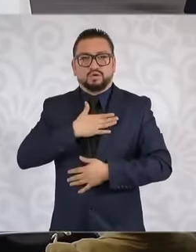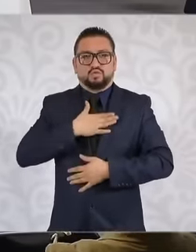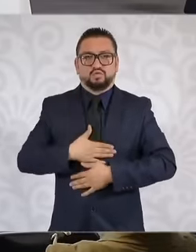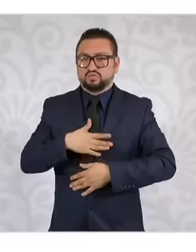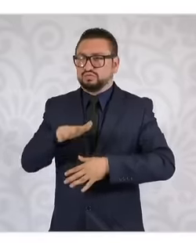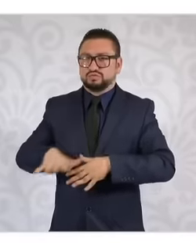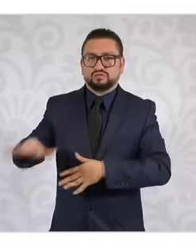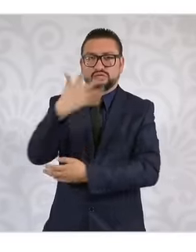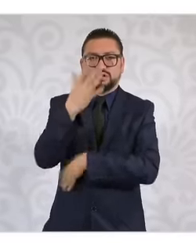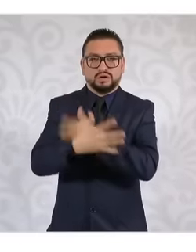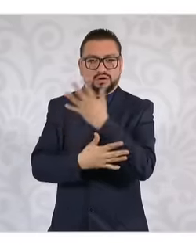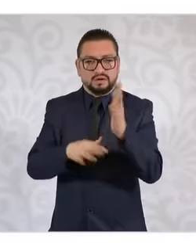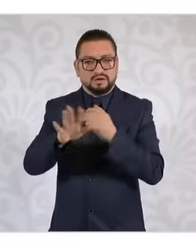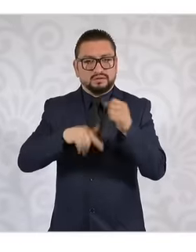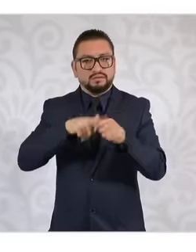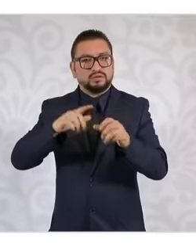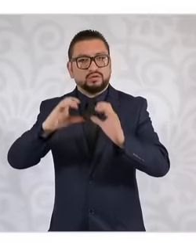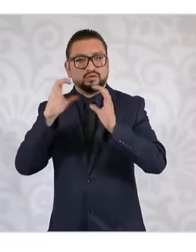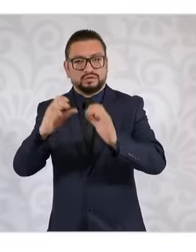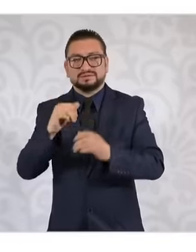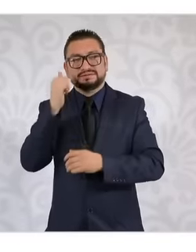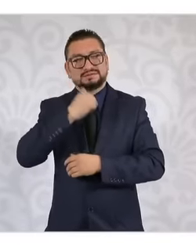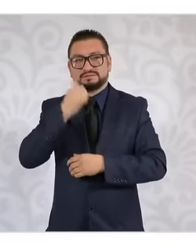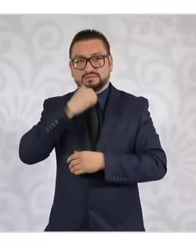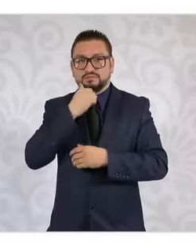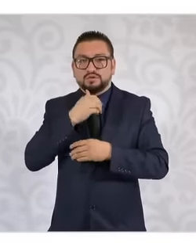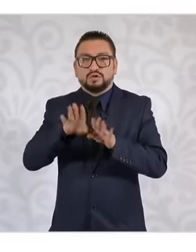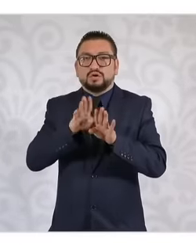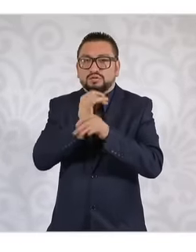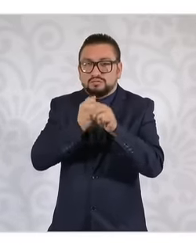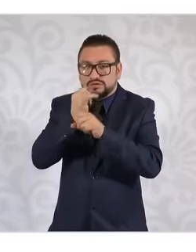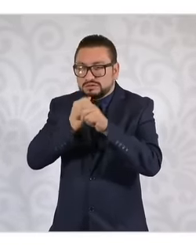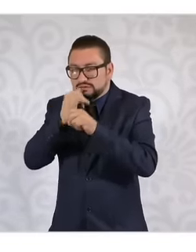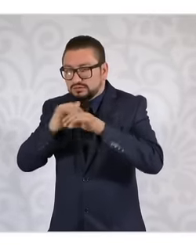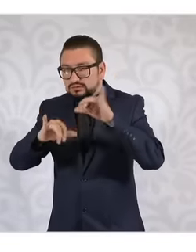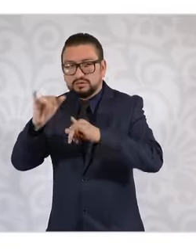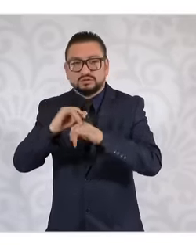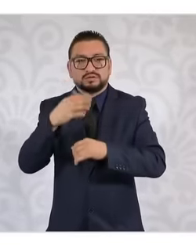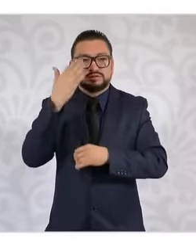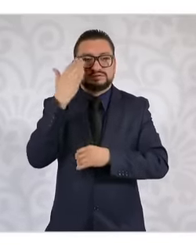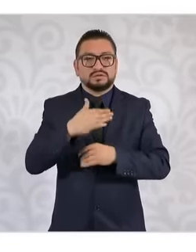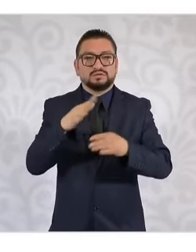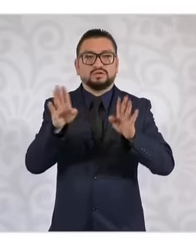and of course we are based on scientific knowledge because conabio has done one